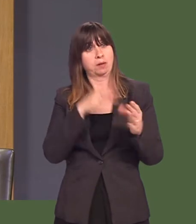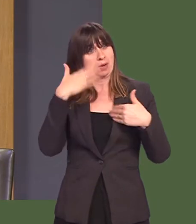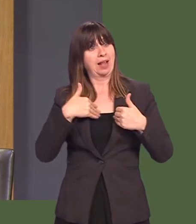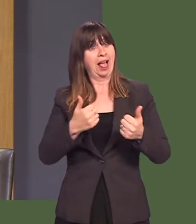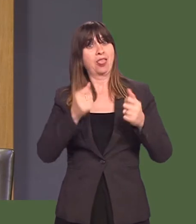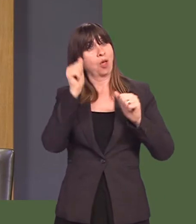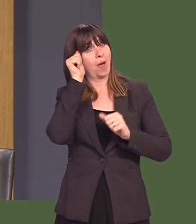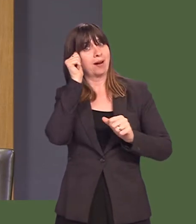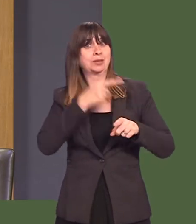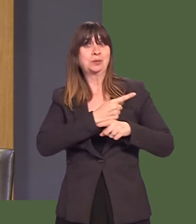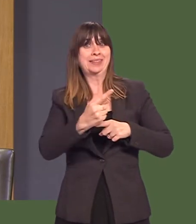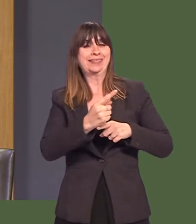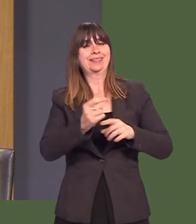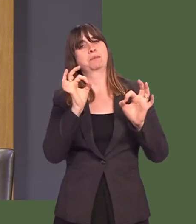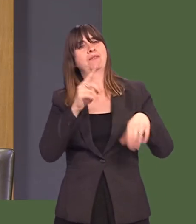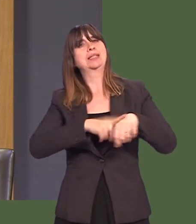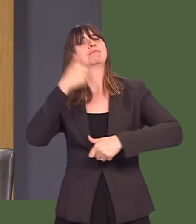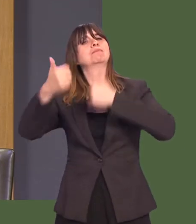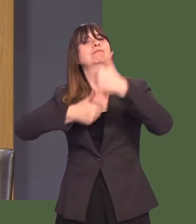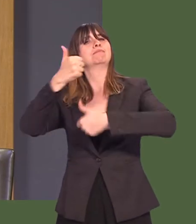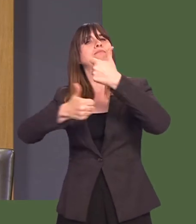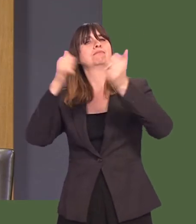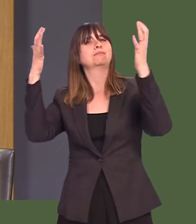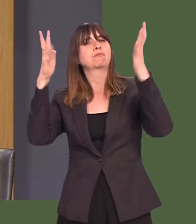Health Awareness Week seems an appropriate time to celebrate their success.